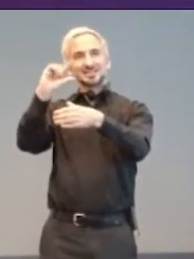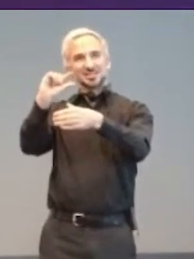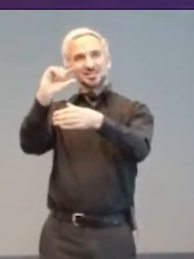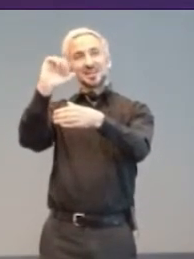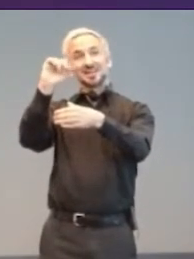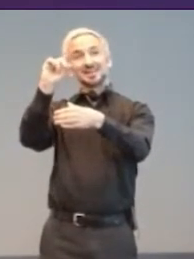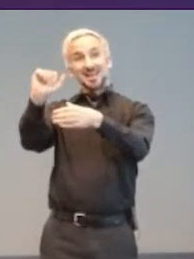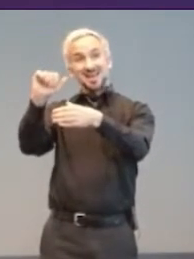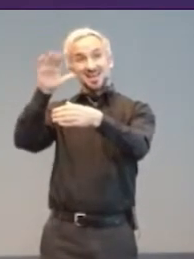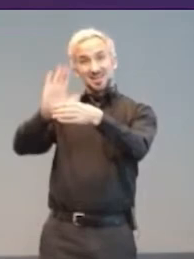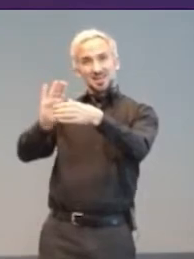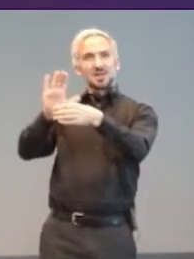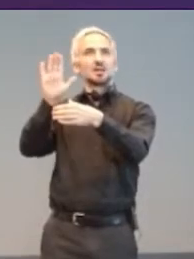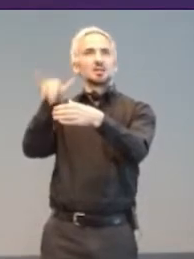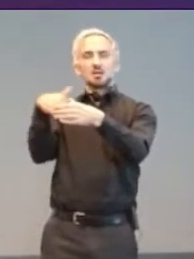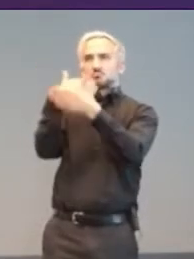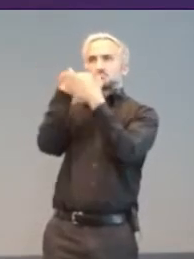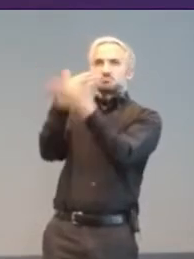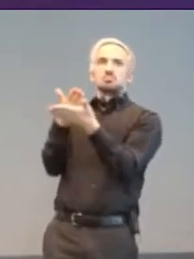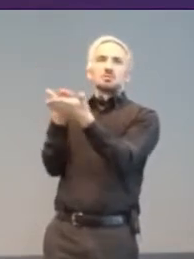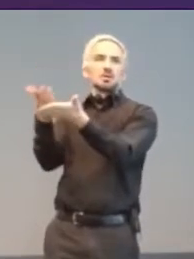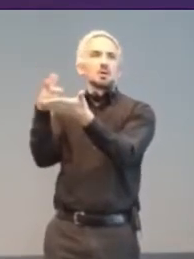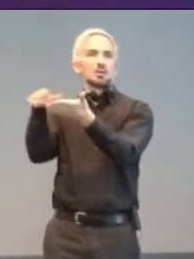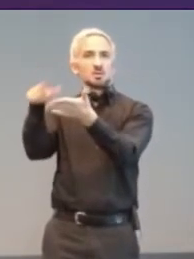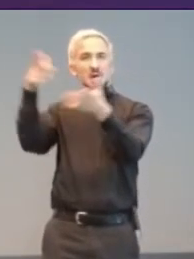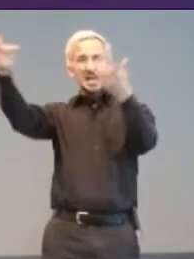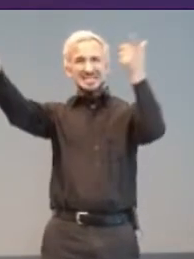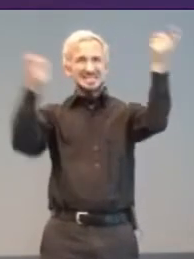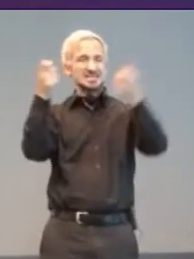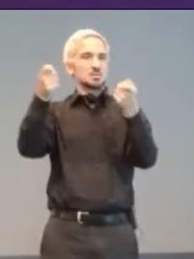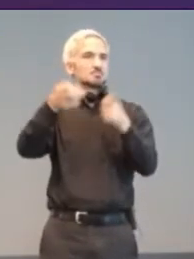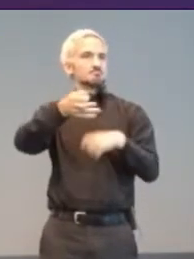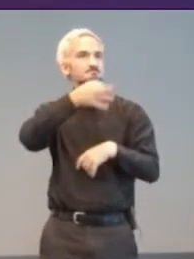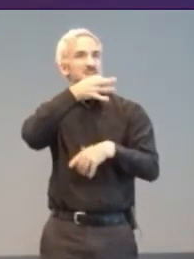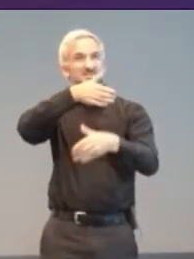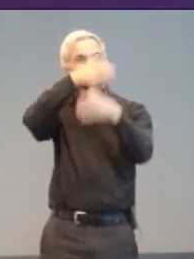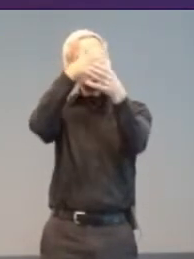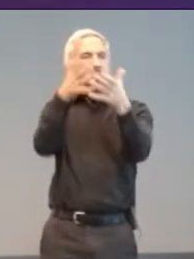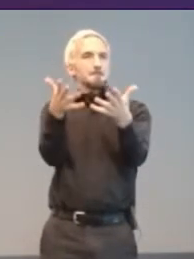by Michelle Hinn. It drew in specialists and passionate people from around the world. It